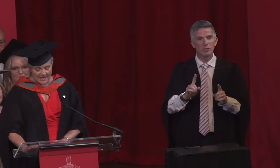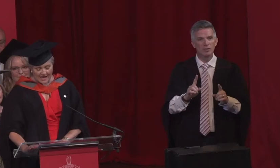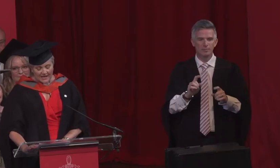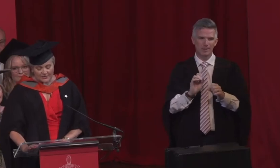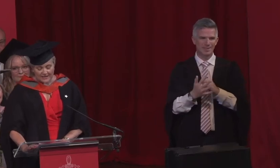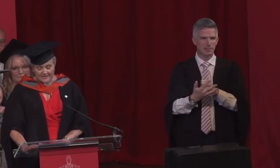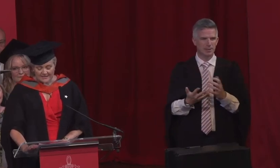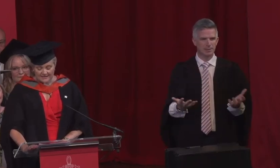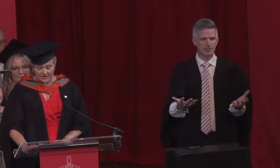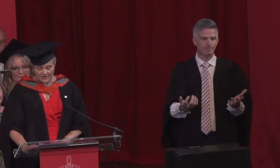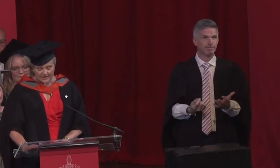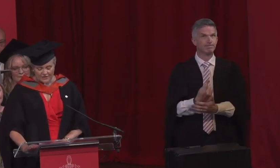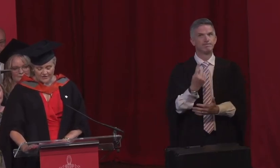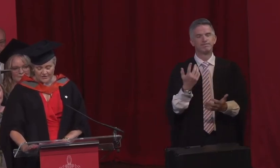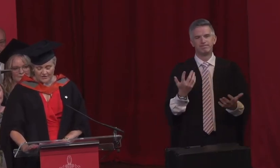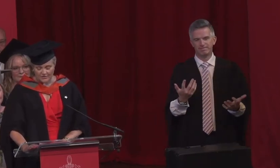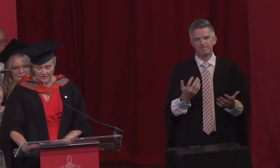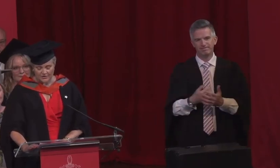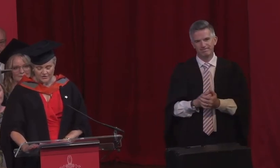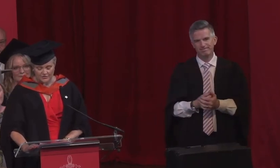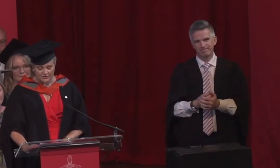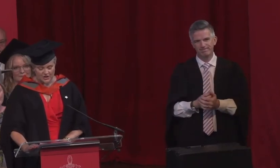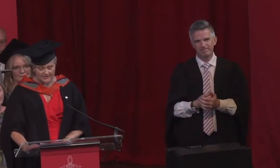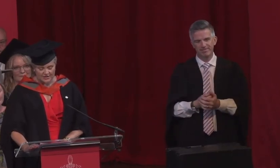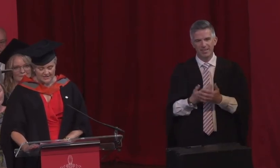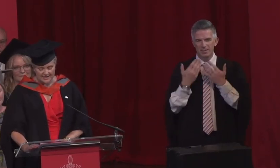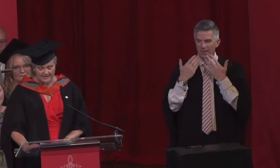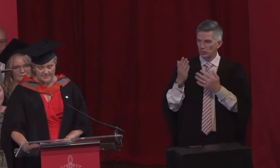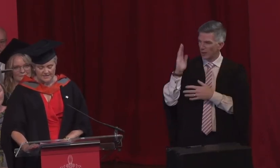I would like to thank our lecturers who got us through the challenging times